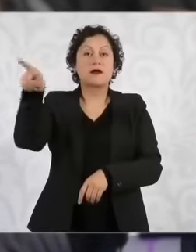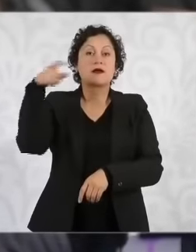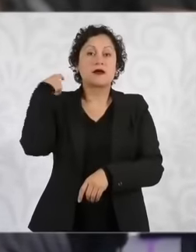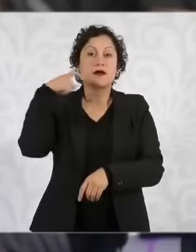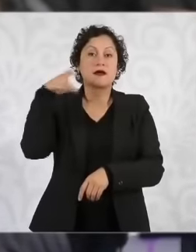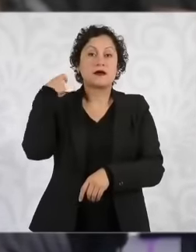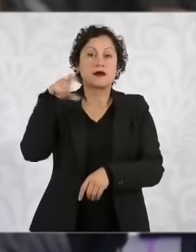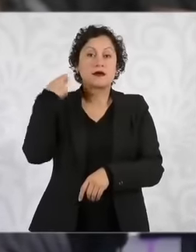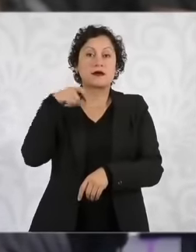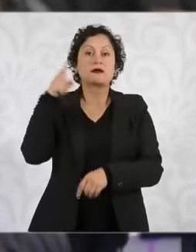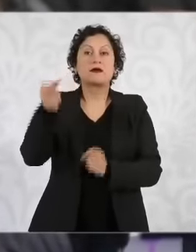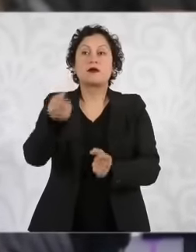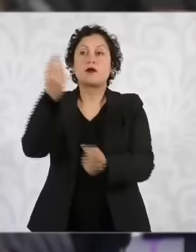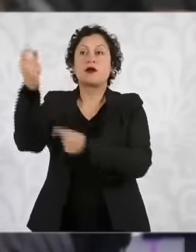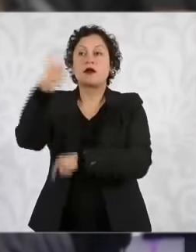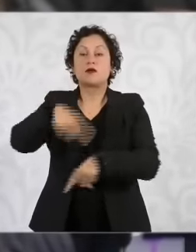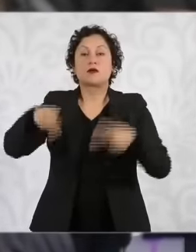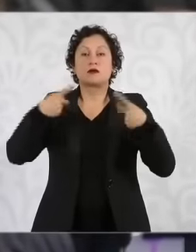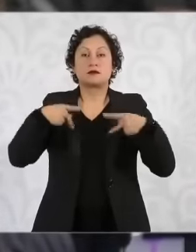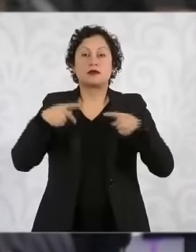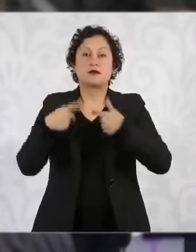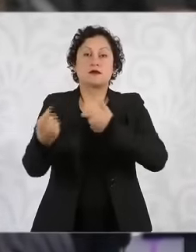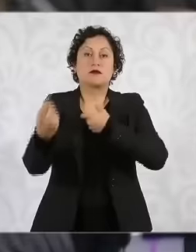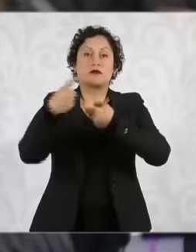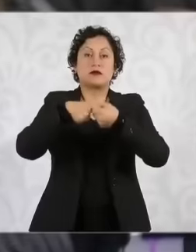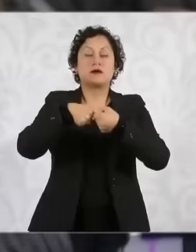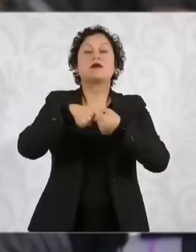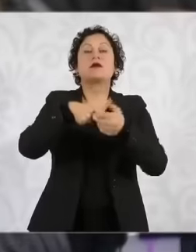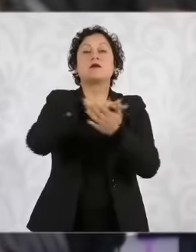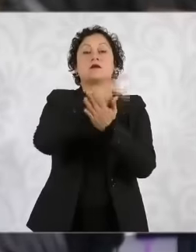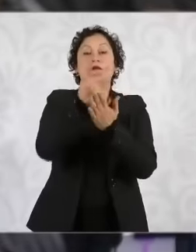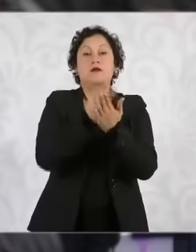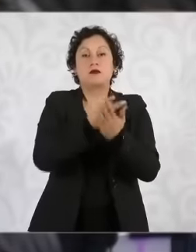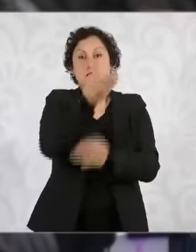welfare programs to support the countryside told him that this year's support is still reaching him,